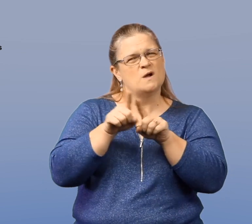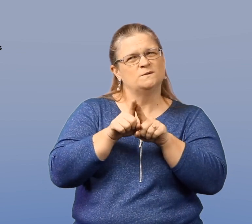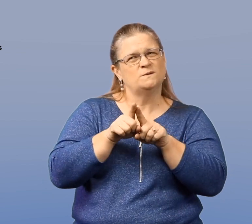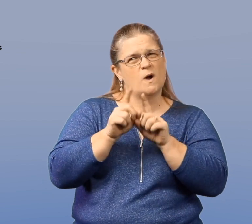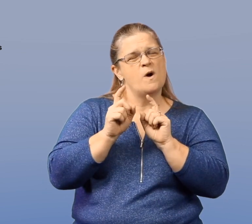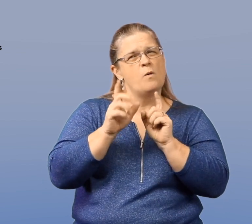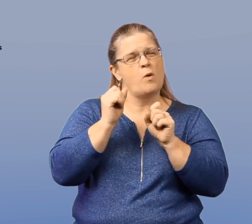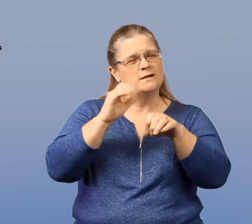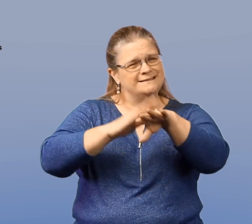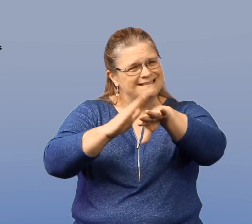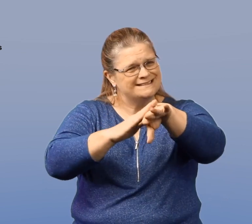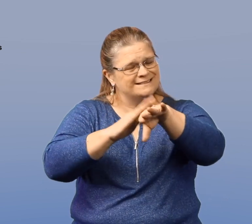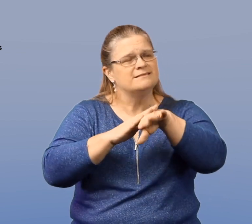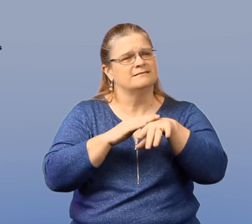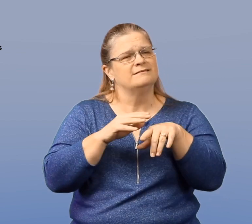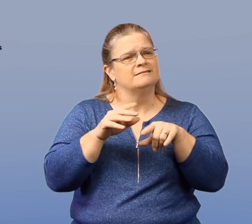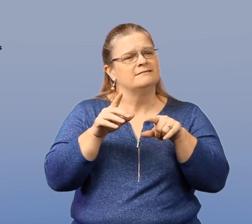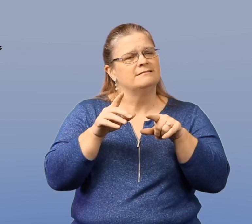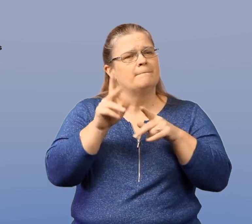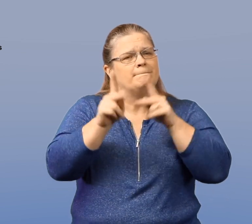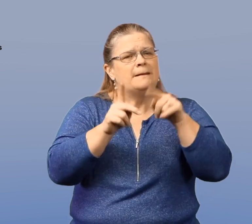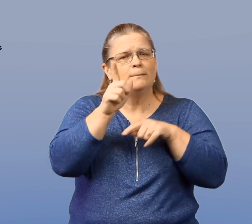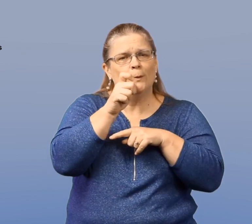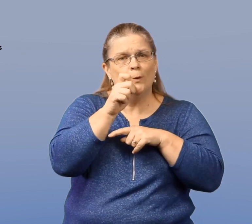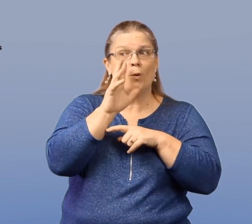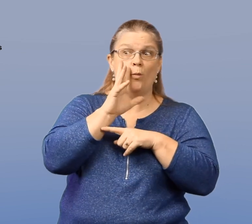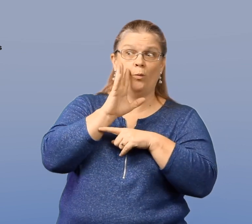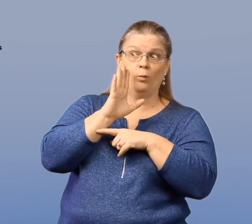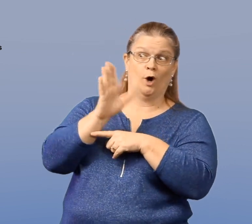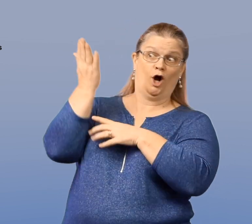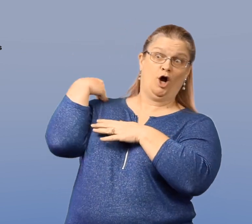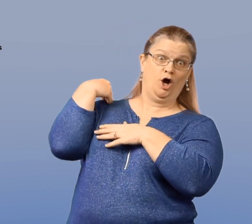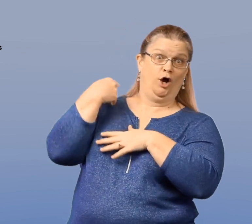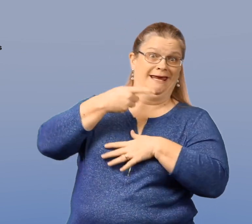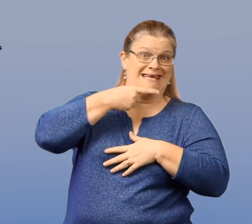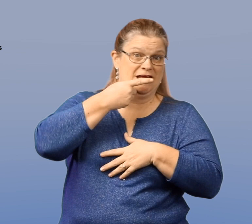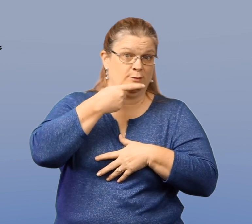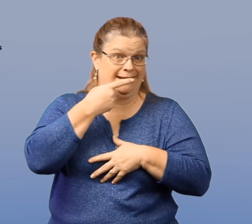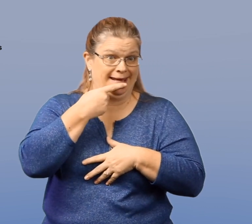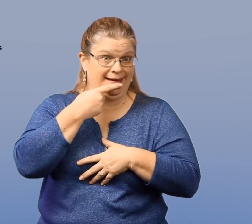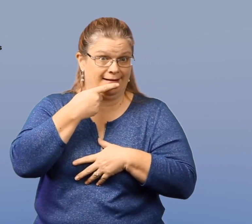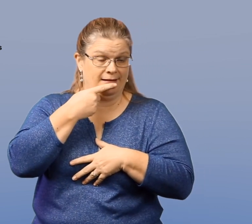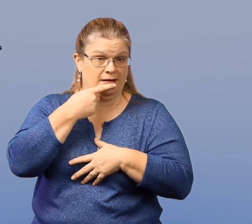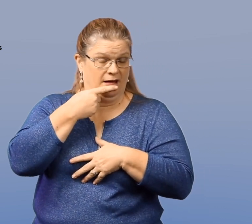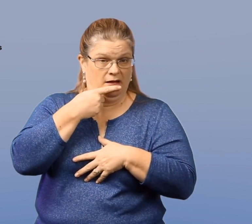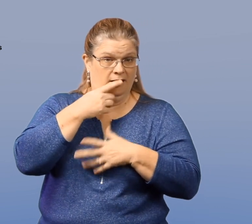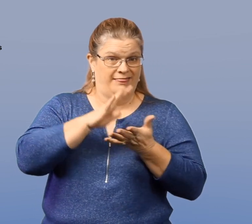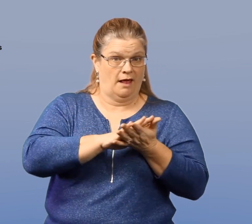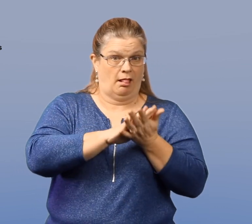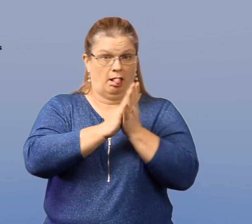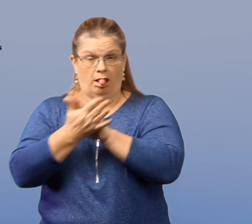I also want you to be aware of those individuals who were previously hearing,